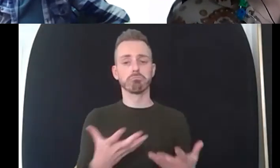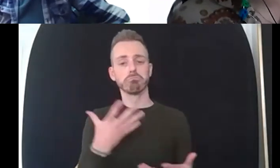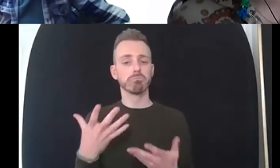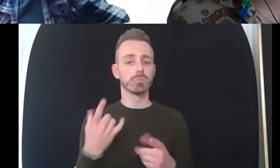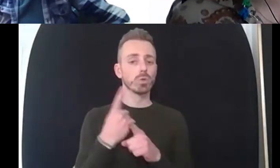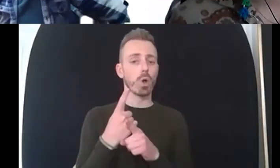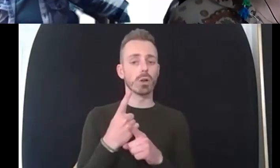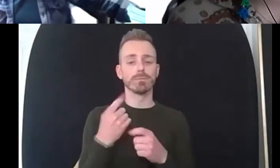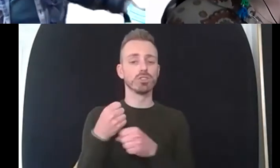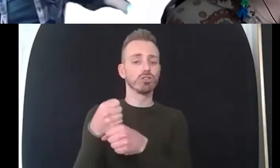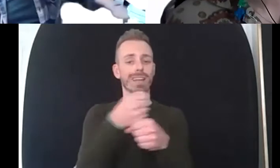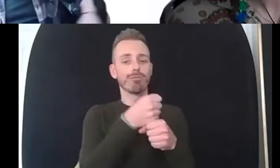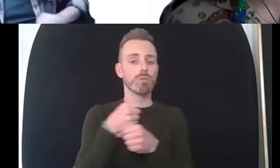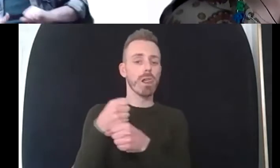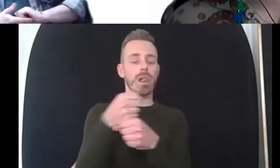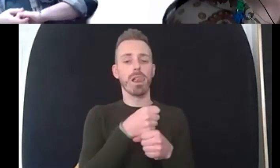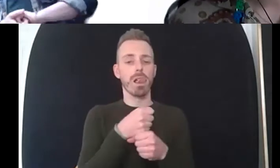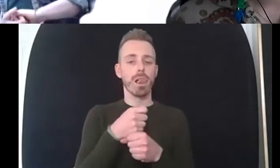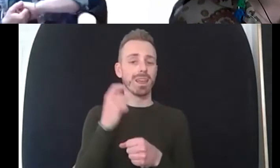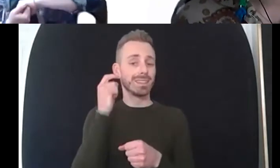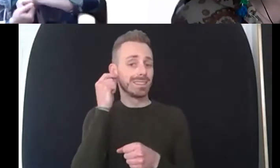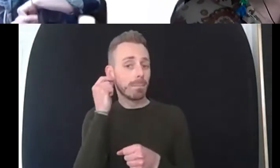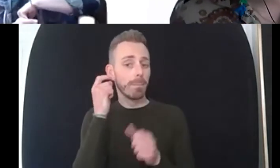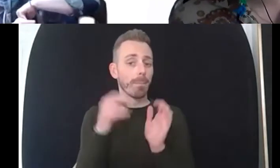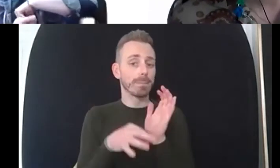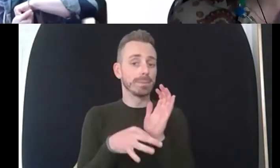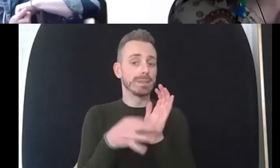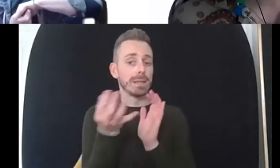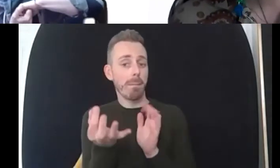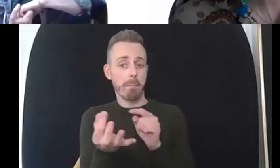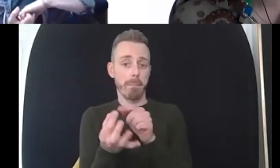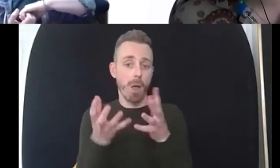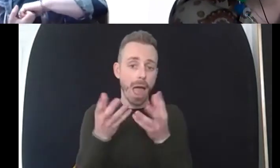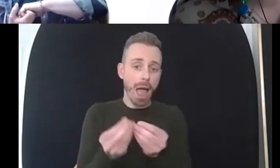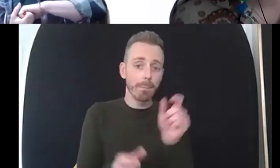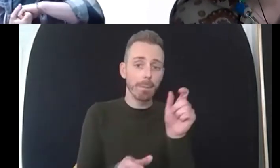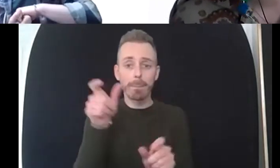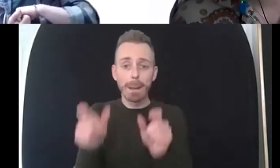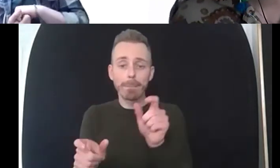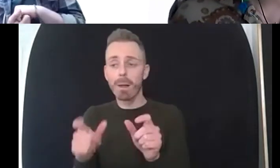that could perhaps help people who are lgbtq plus and struggling with their mental health of course